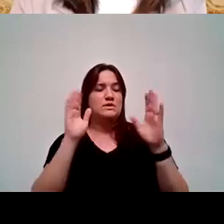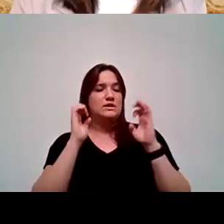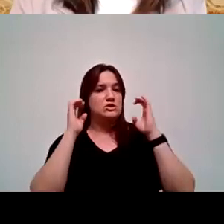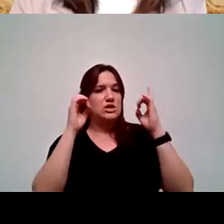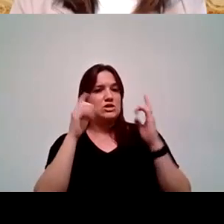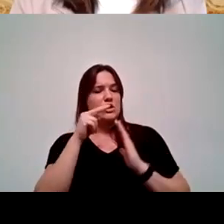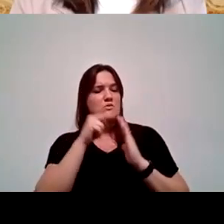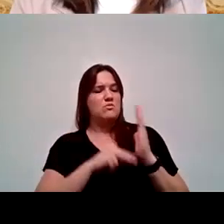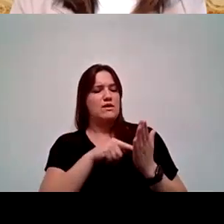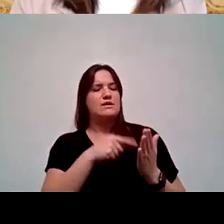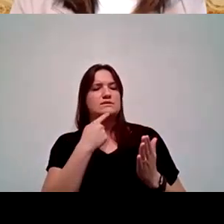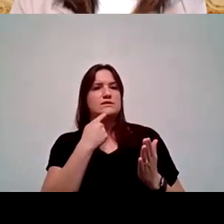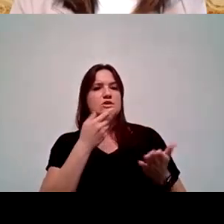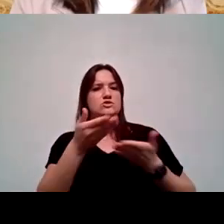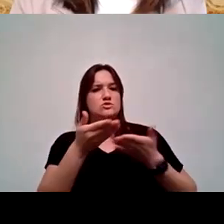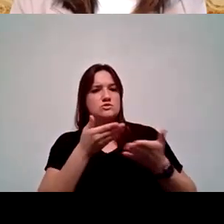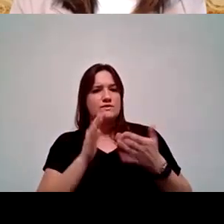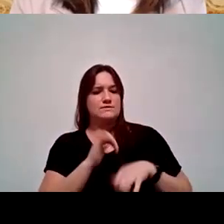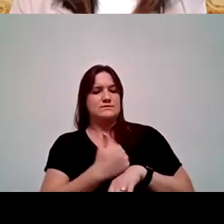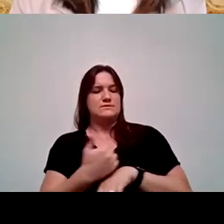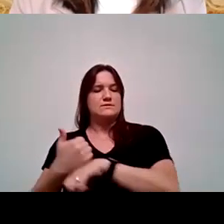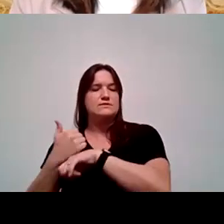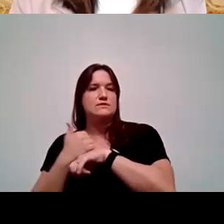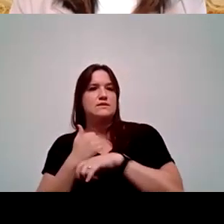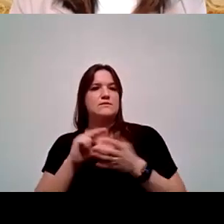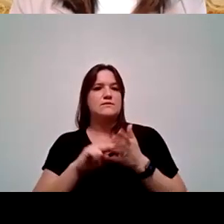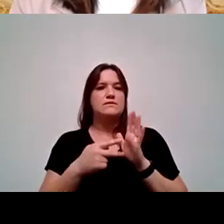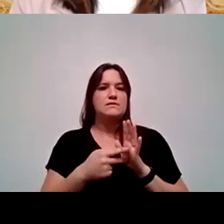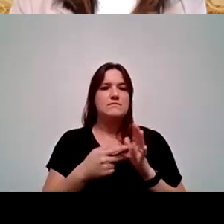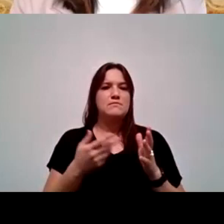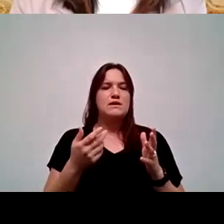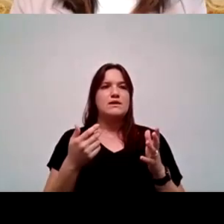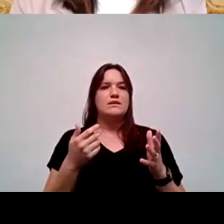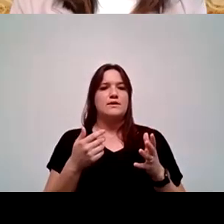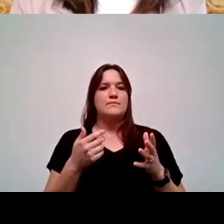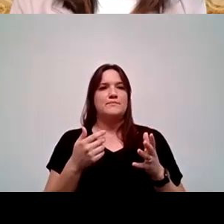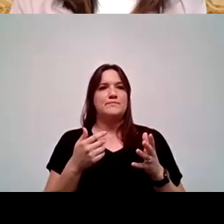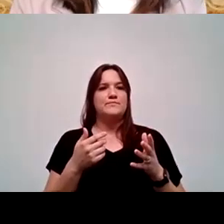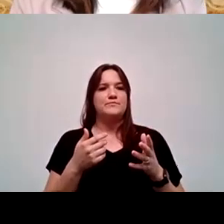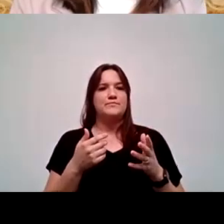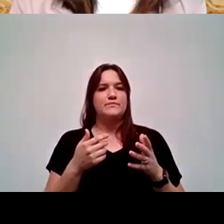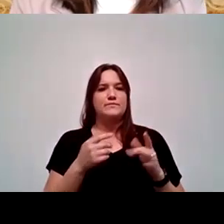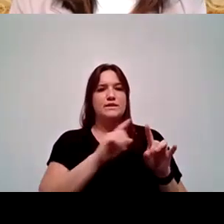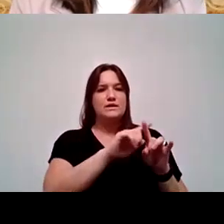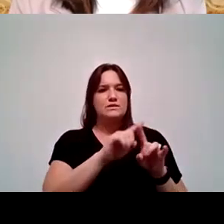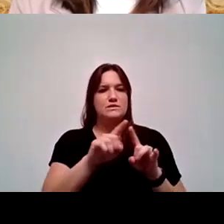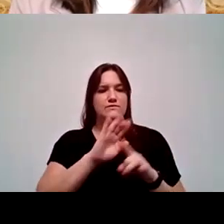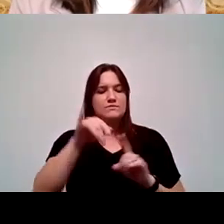Servingness in terms of its structures can be really defined in terms of components of your mission and purpose statements,